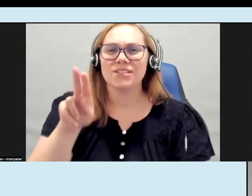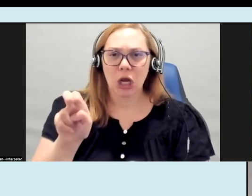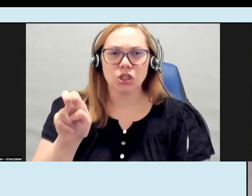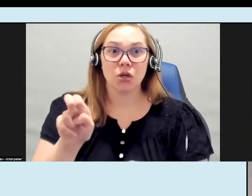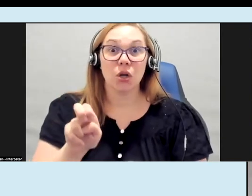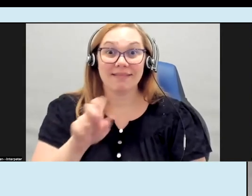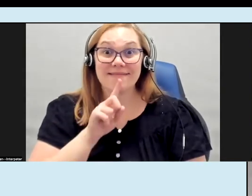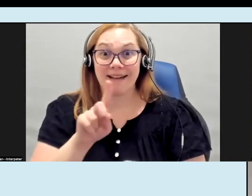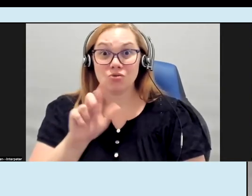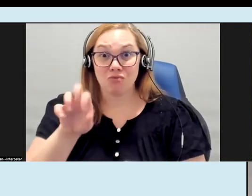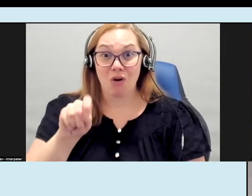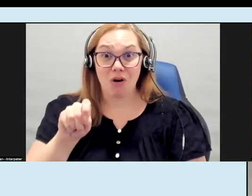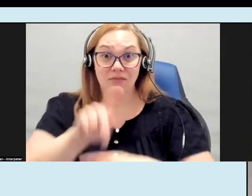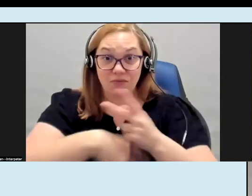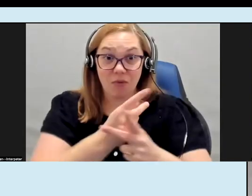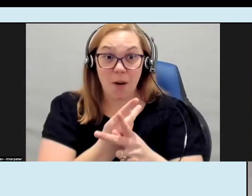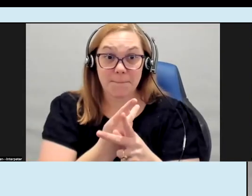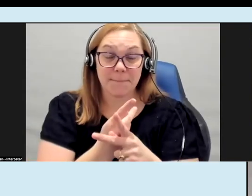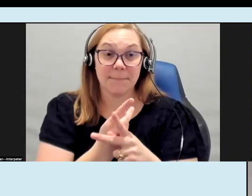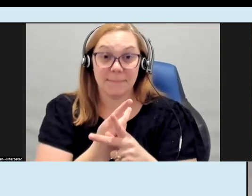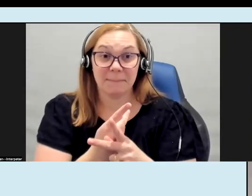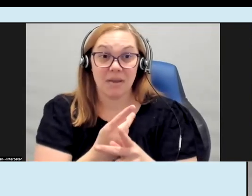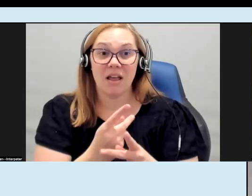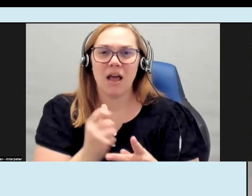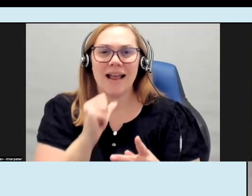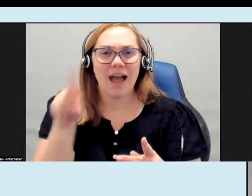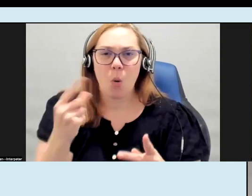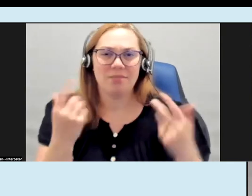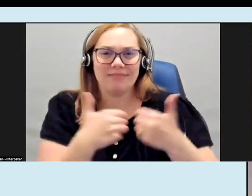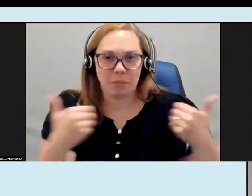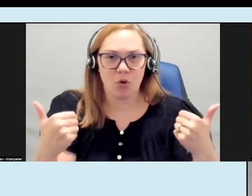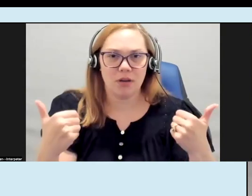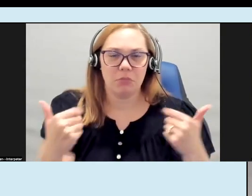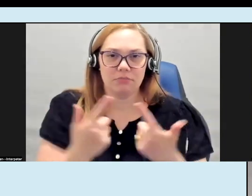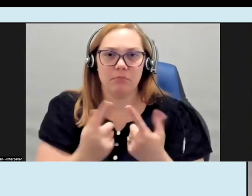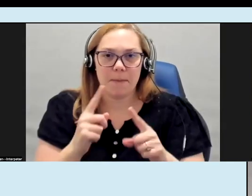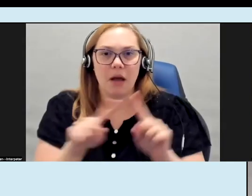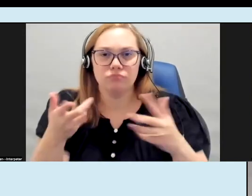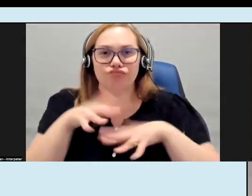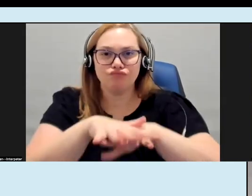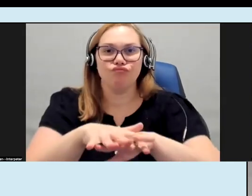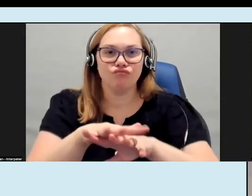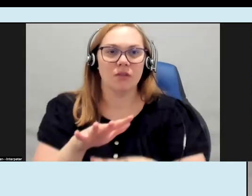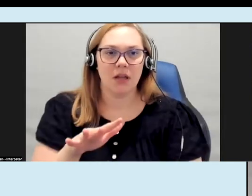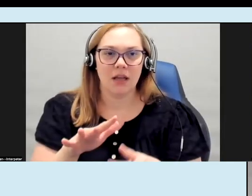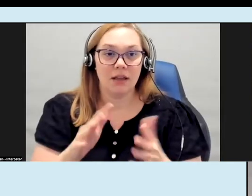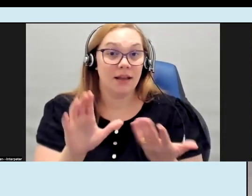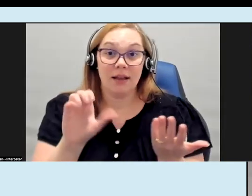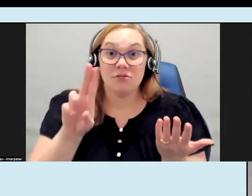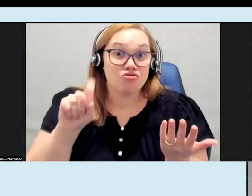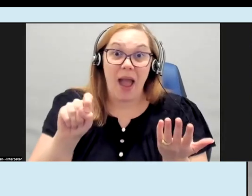form as opposed to just having something separate and with that I went to the craft store and just